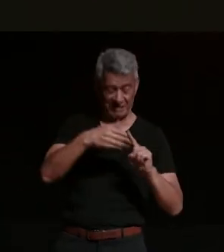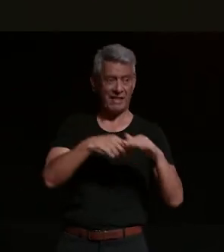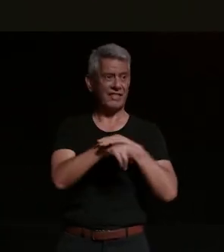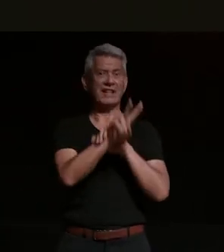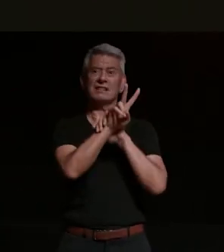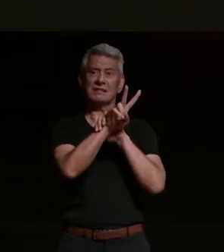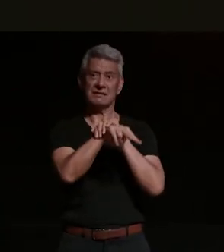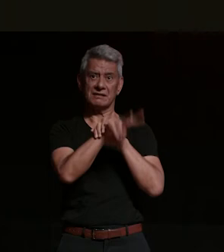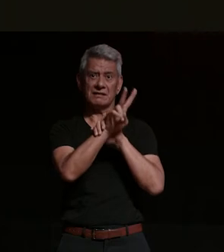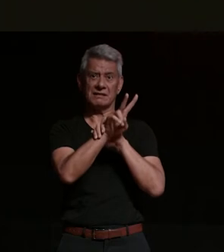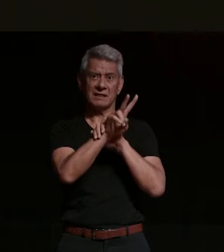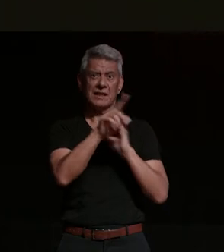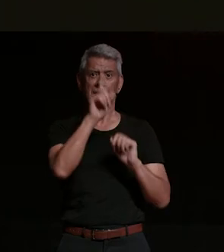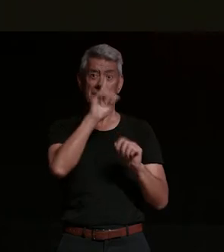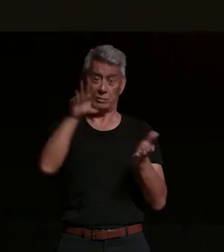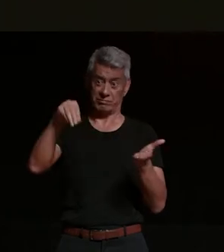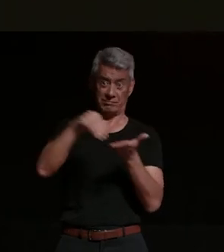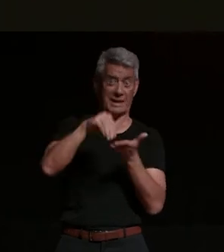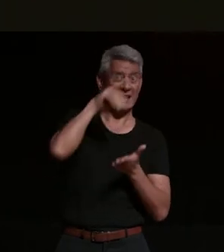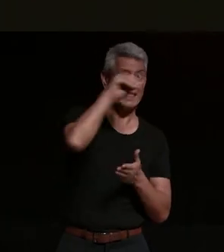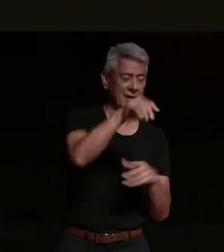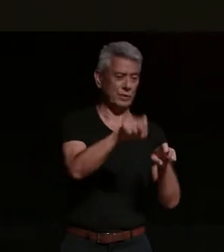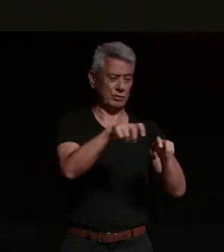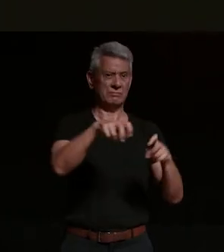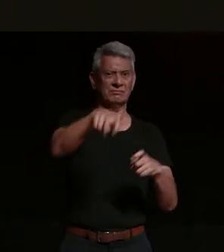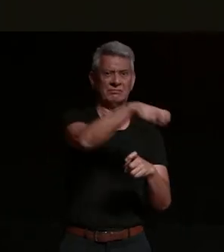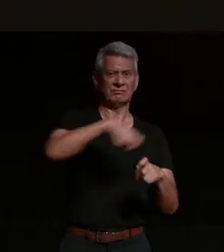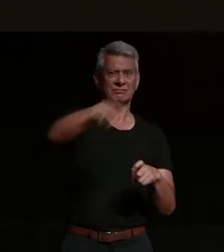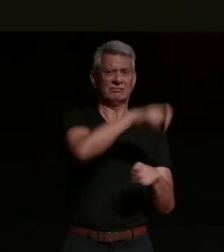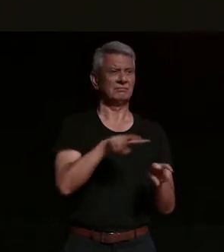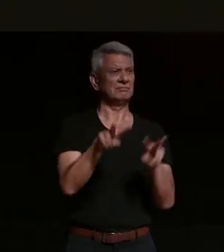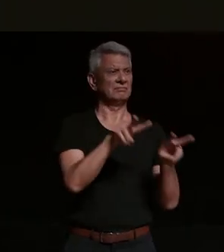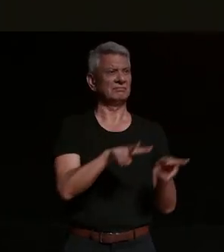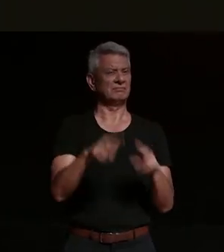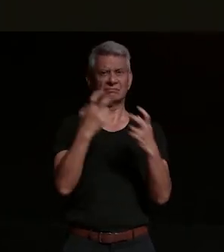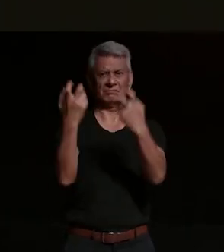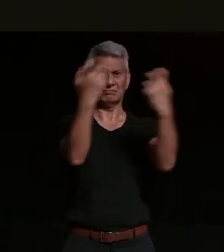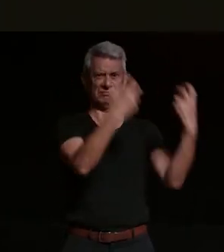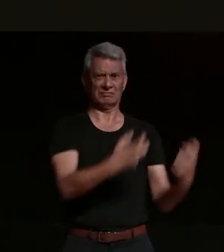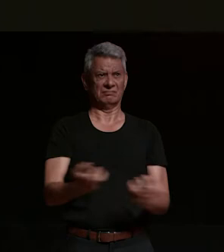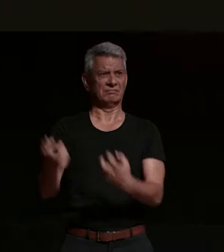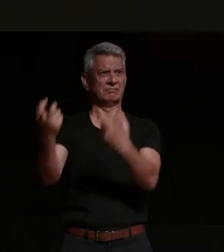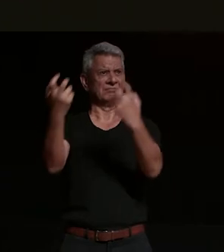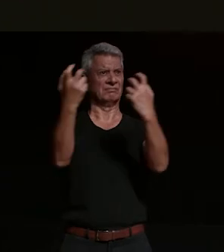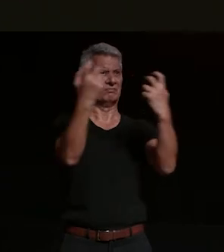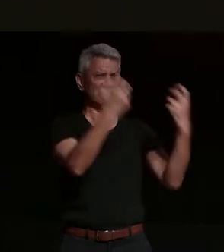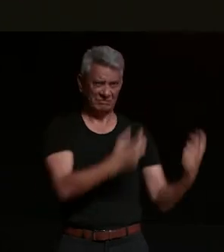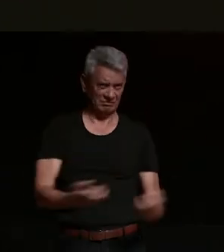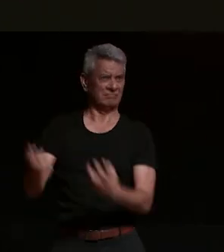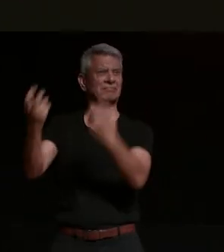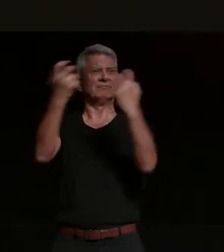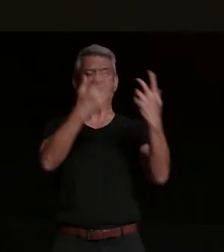people that get paid to ride motorcycles around and around in a trap which is kind of like